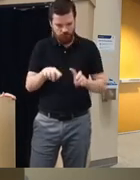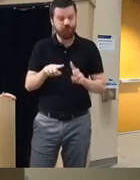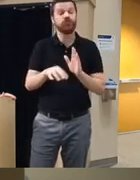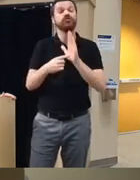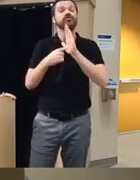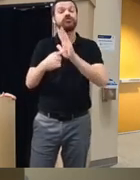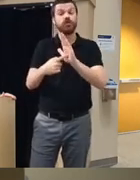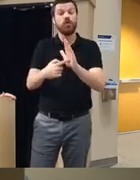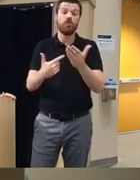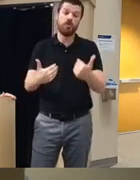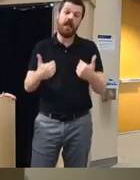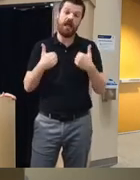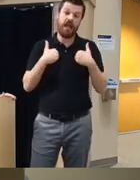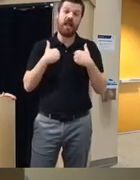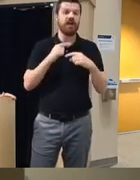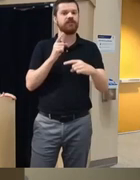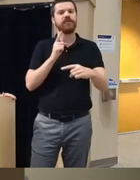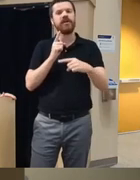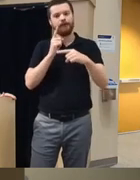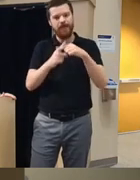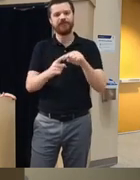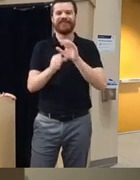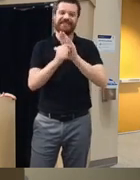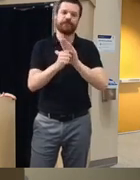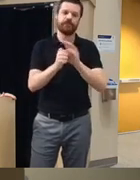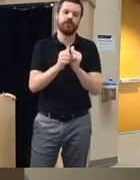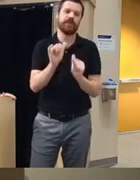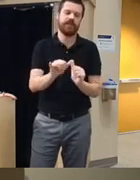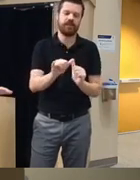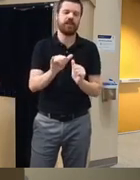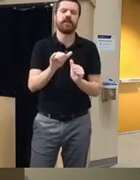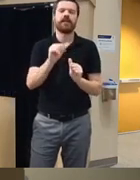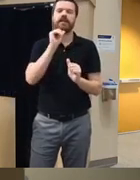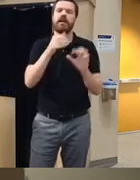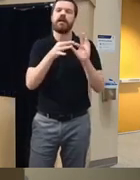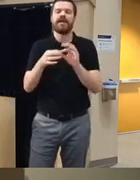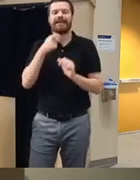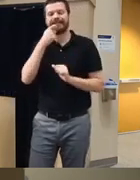there's positive uh symptoms associated with that not necessarily addiction but like tapping into